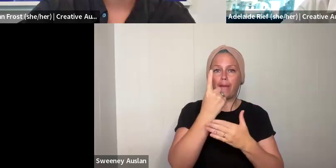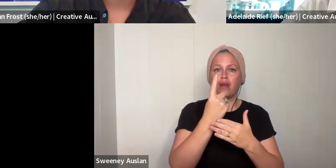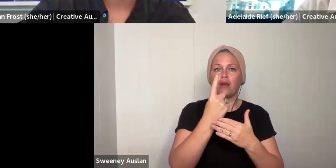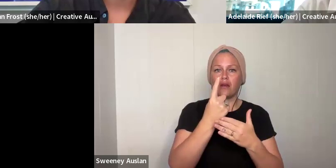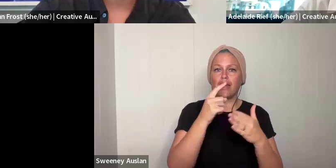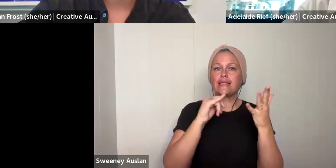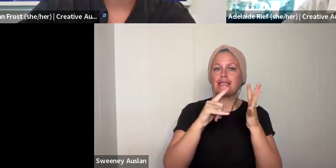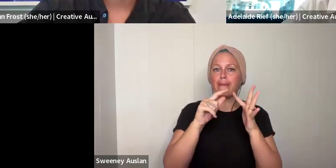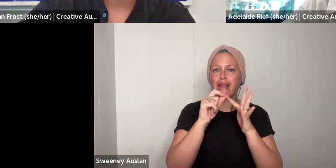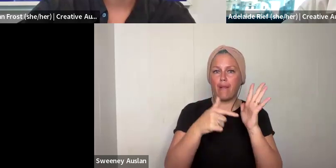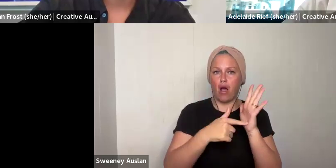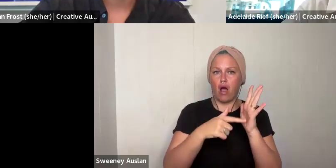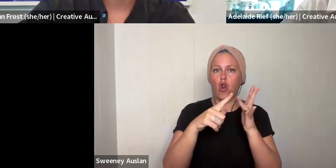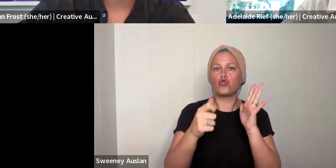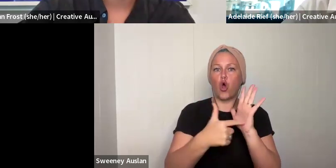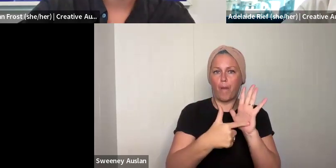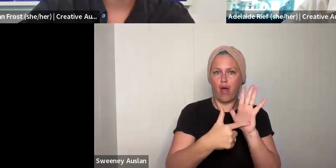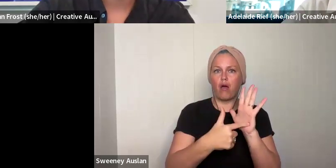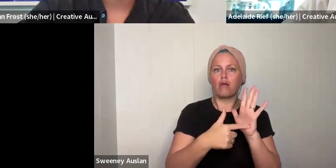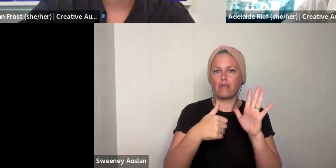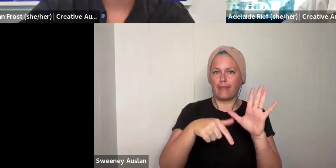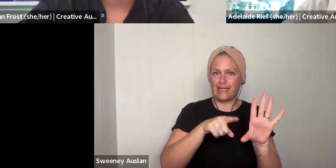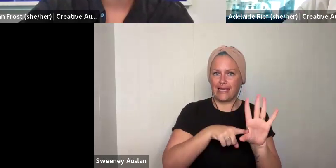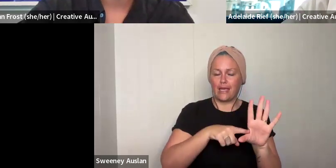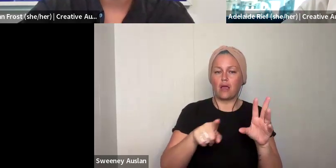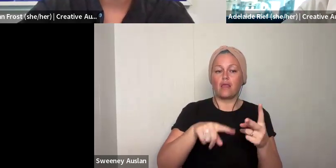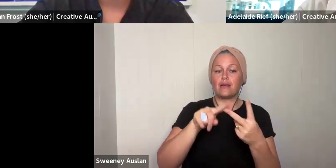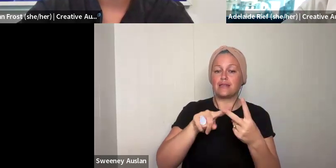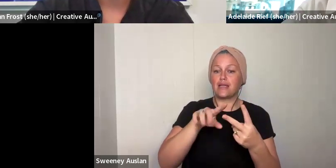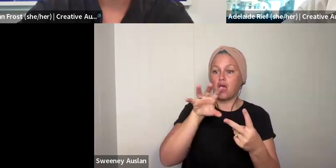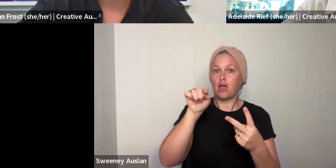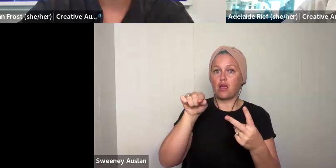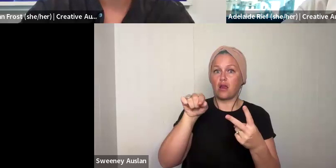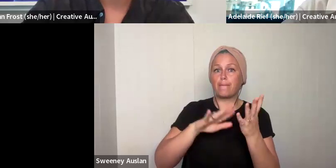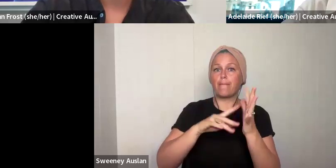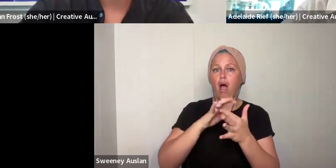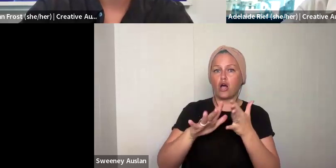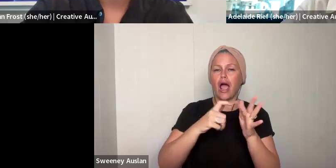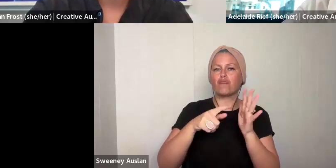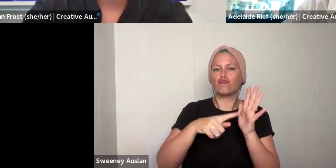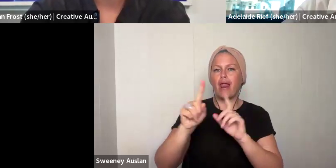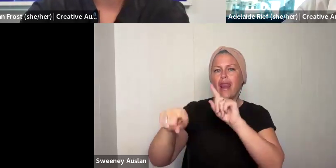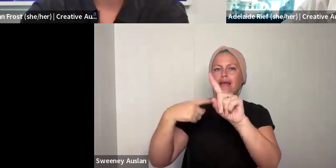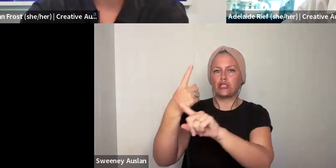in September and October this year. And the second block will happen in March and